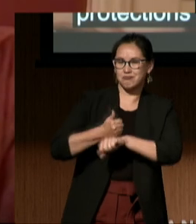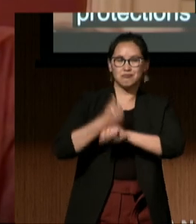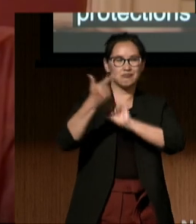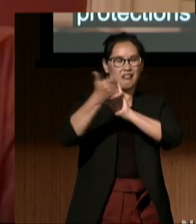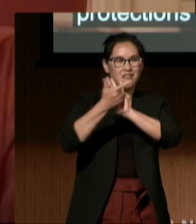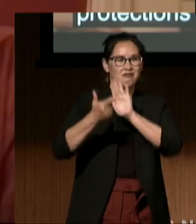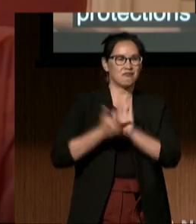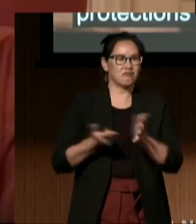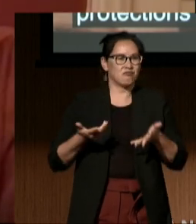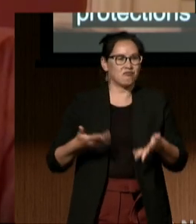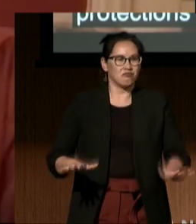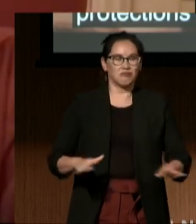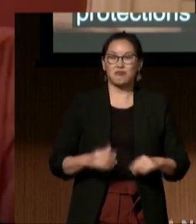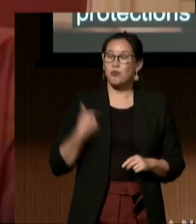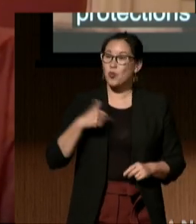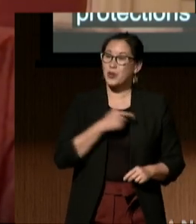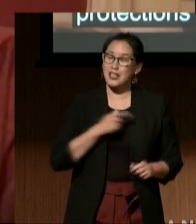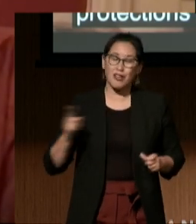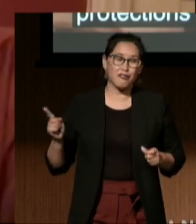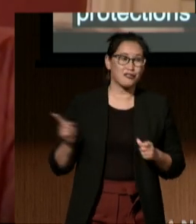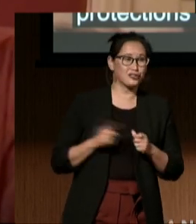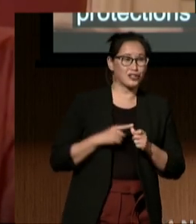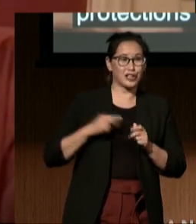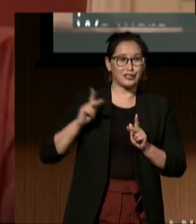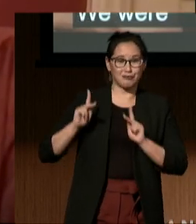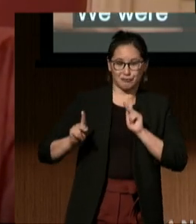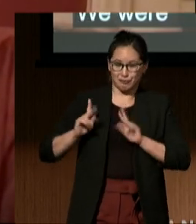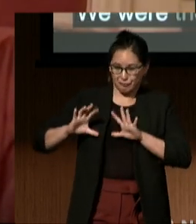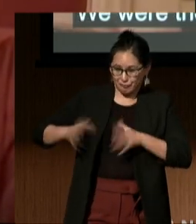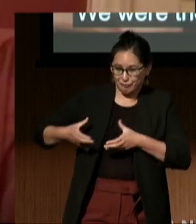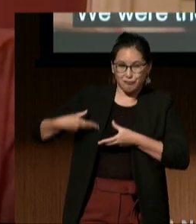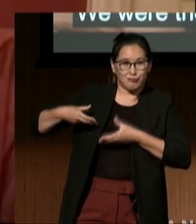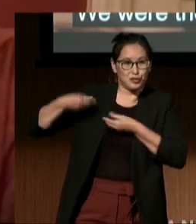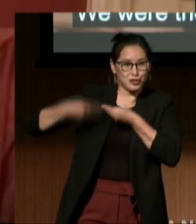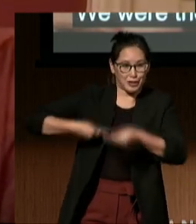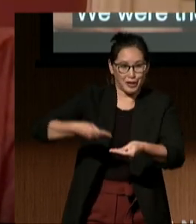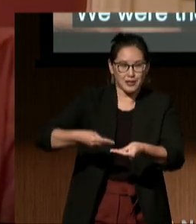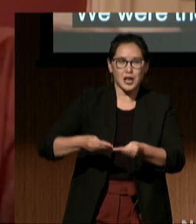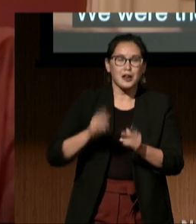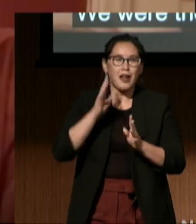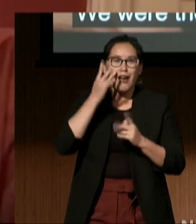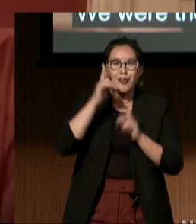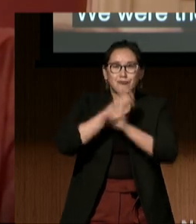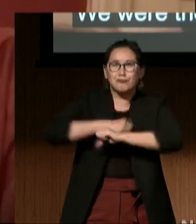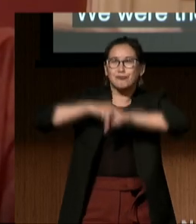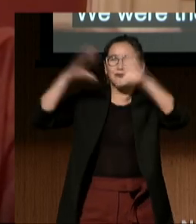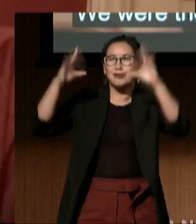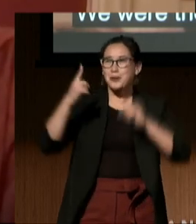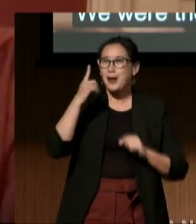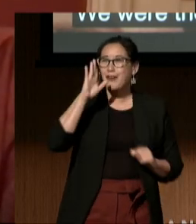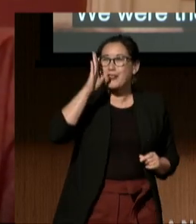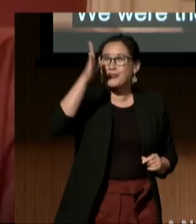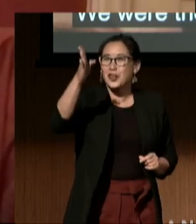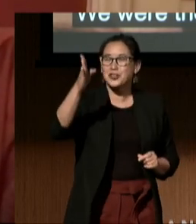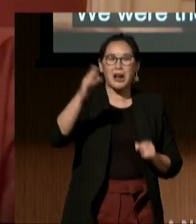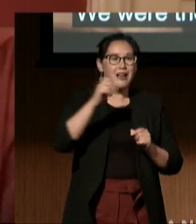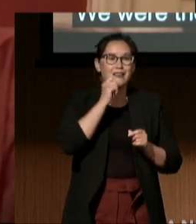We were the first generation to be able to dream of a future outside of institution,